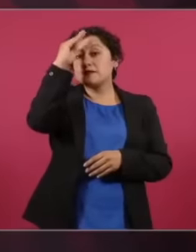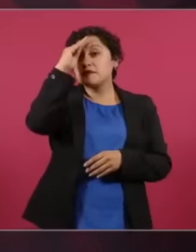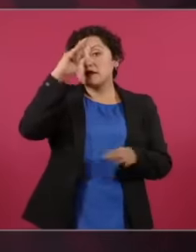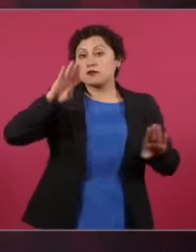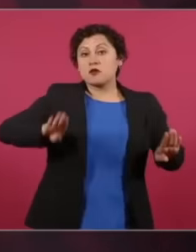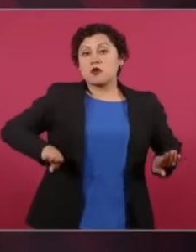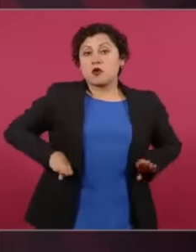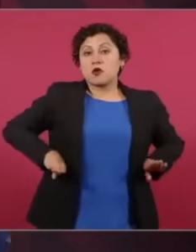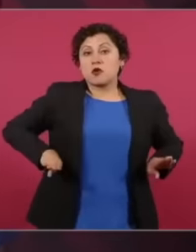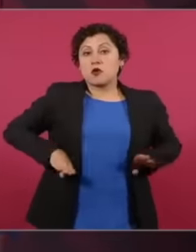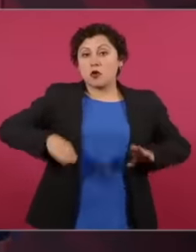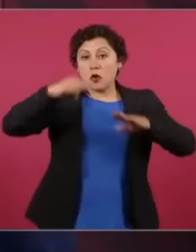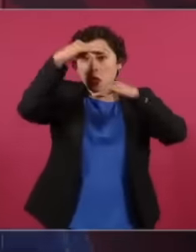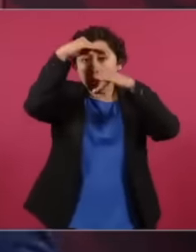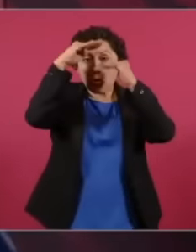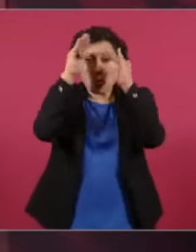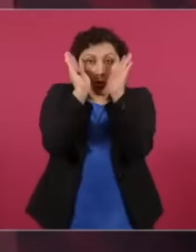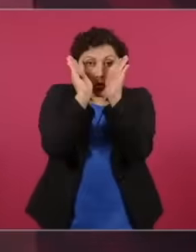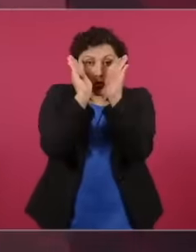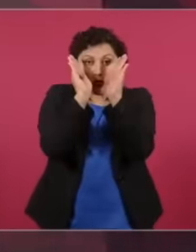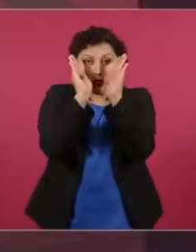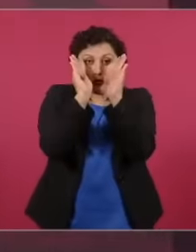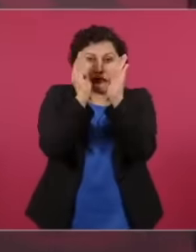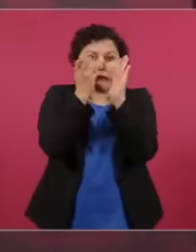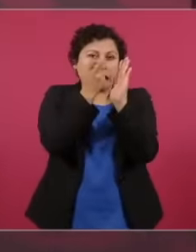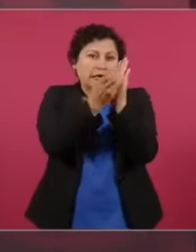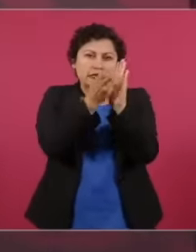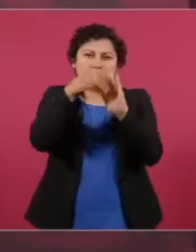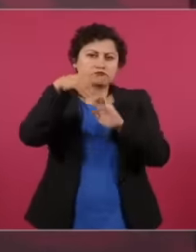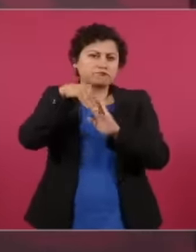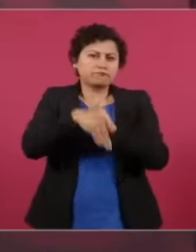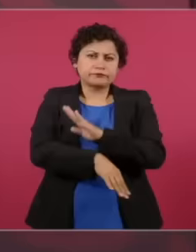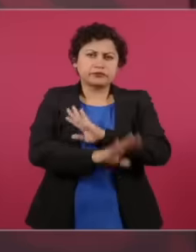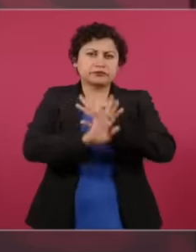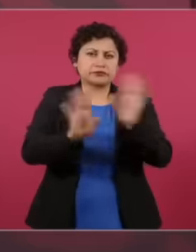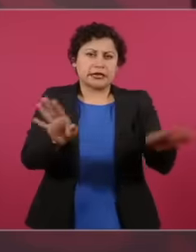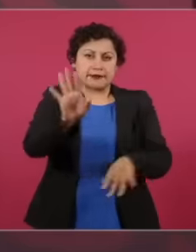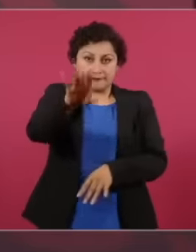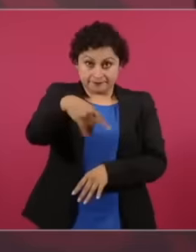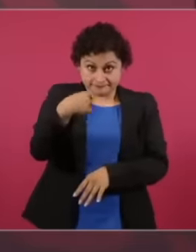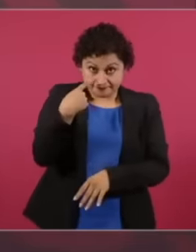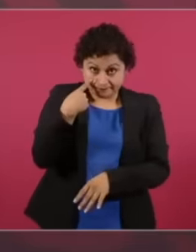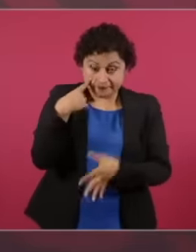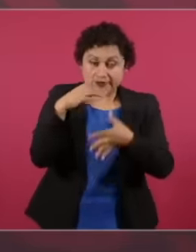look at their reasoning, words more words less